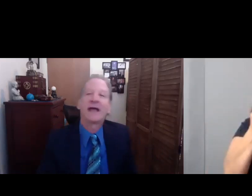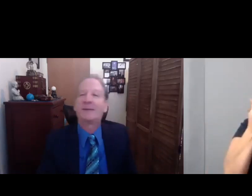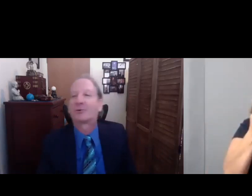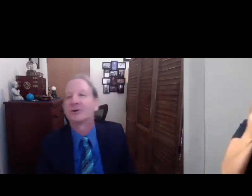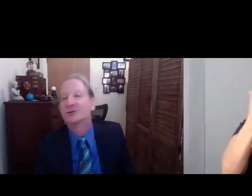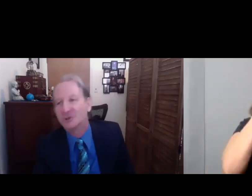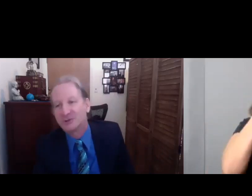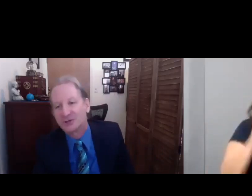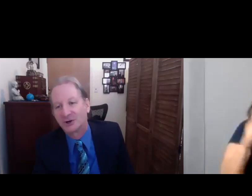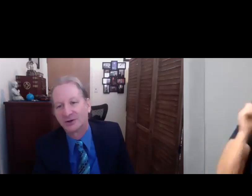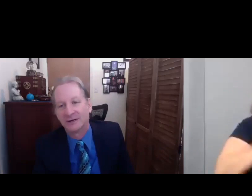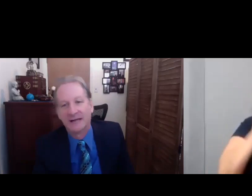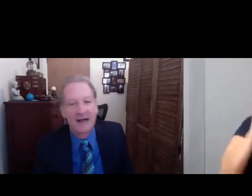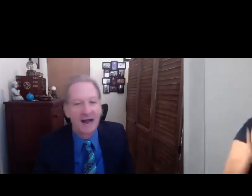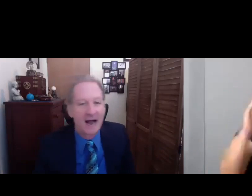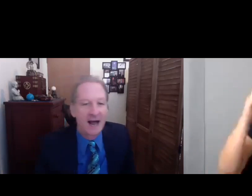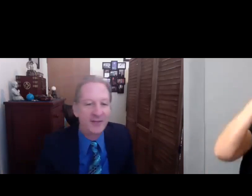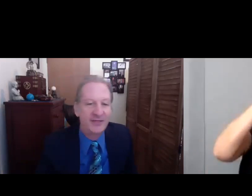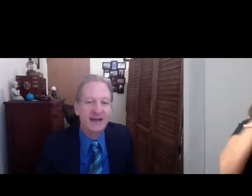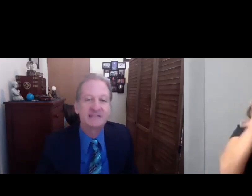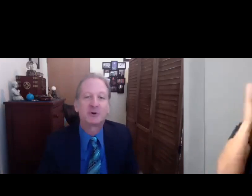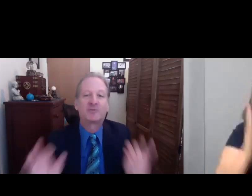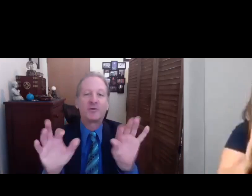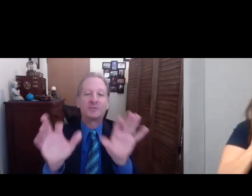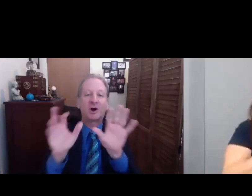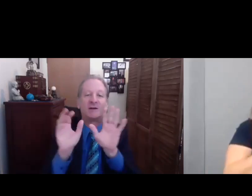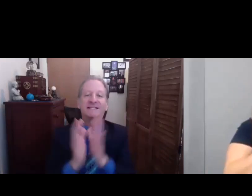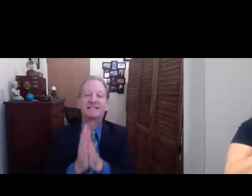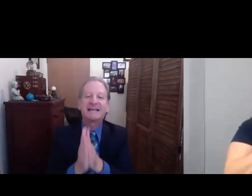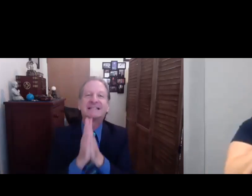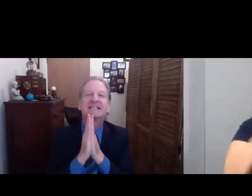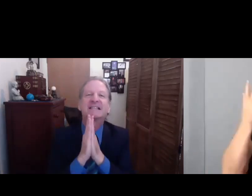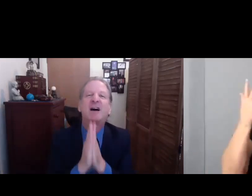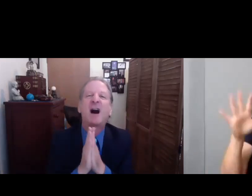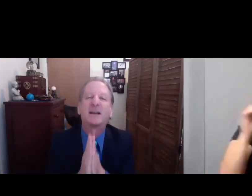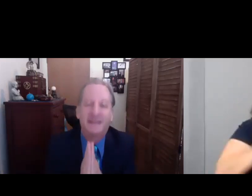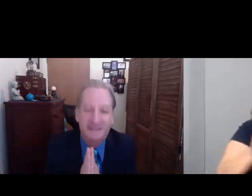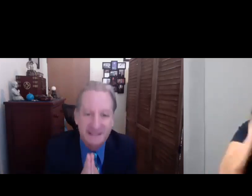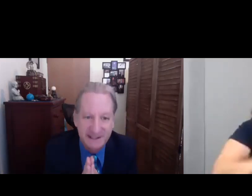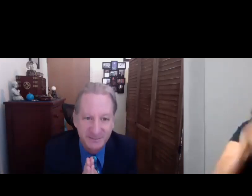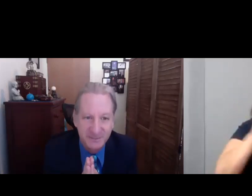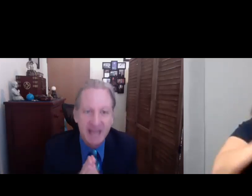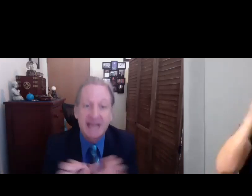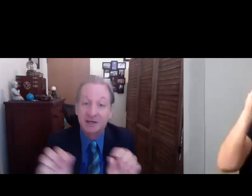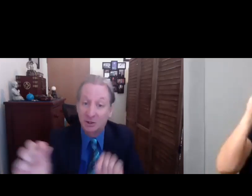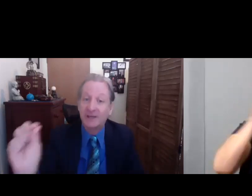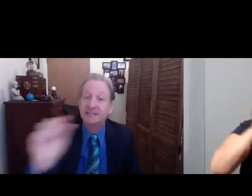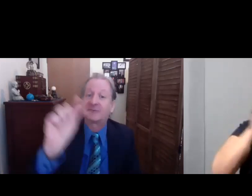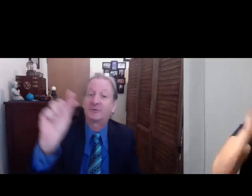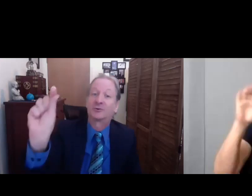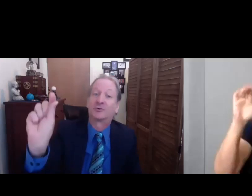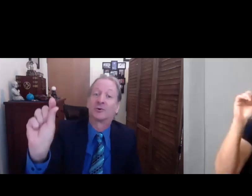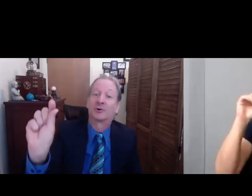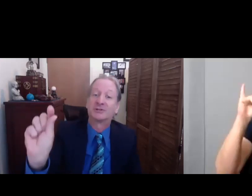a producer uh that has performed on six continents including several tours